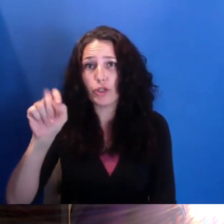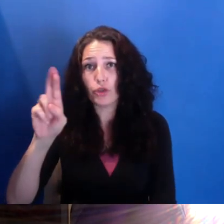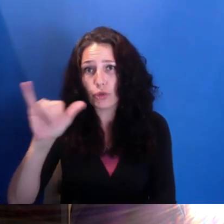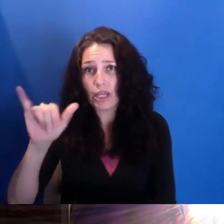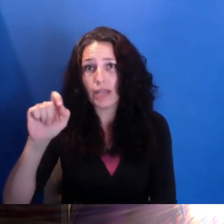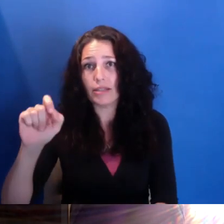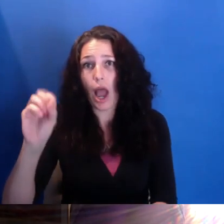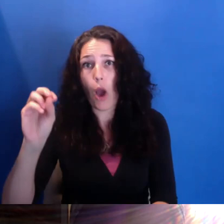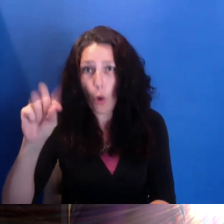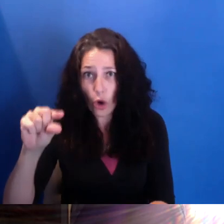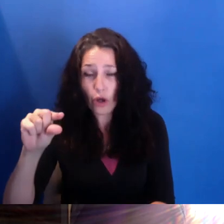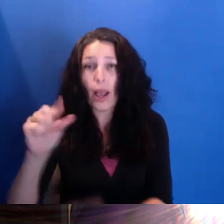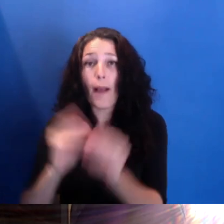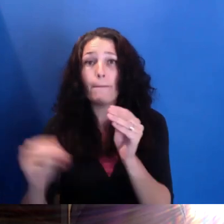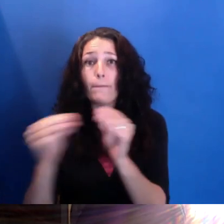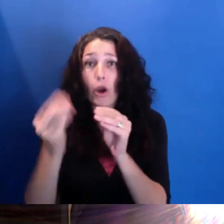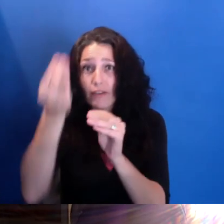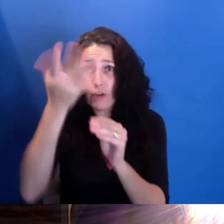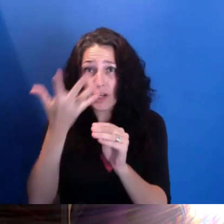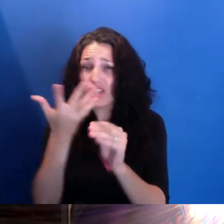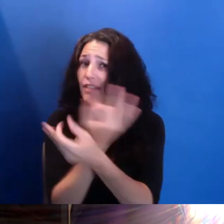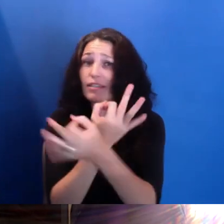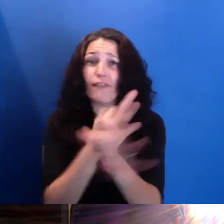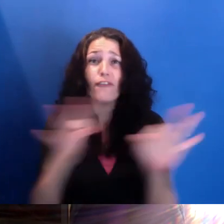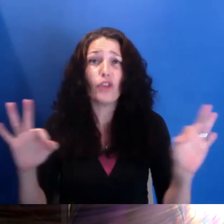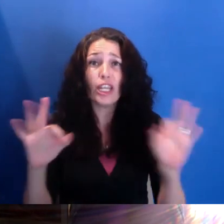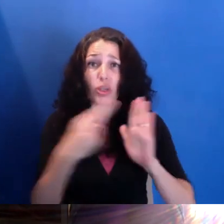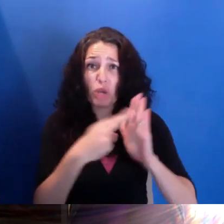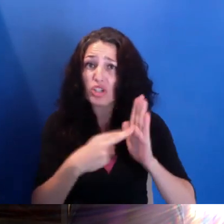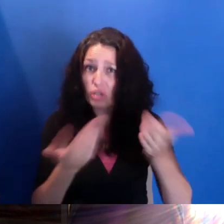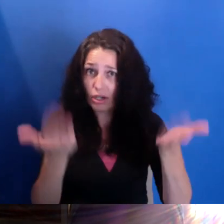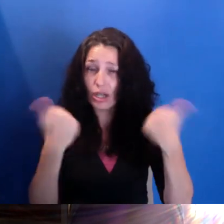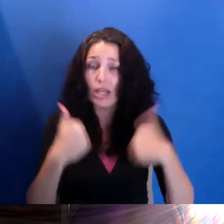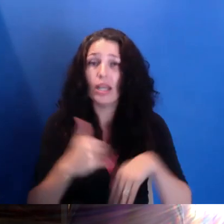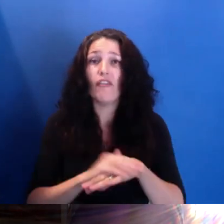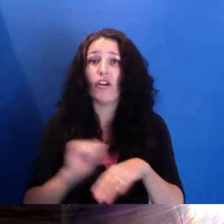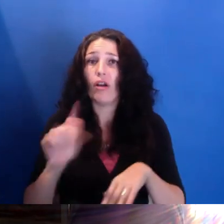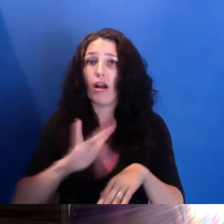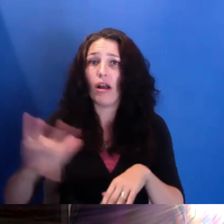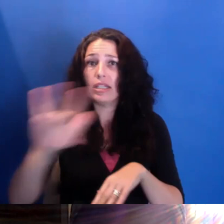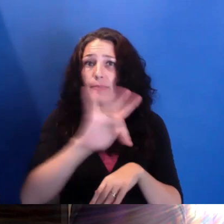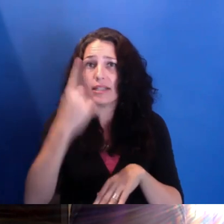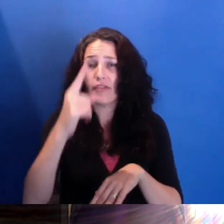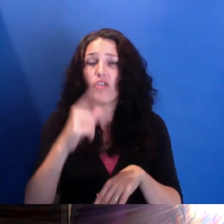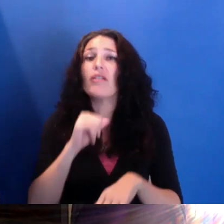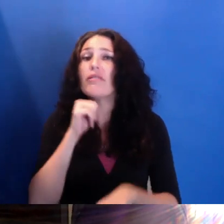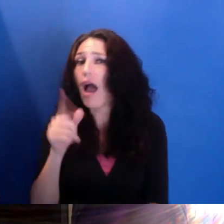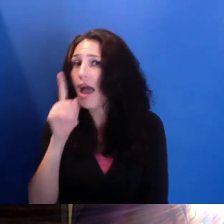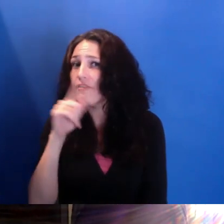The registration is open. It's free. It's a space for all of us in the non-fiction community. And we hope that we can continue these really